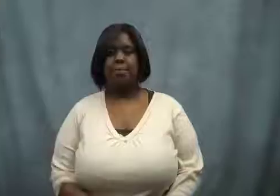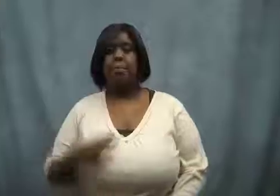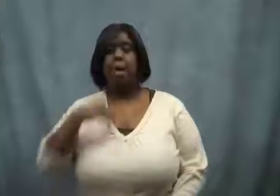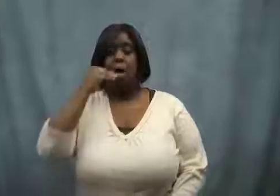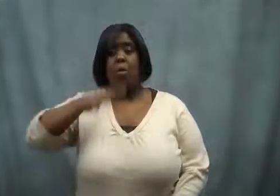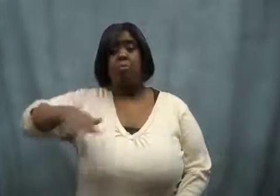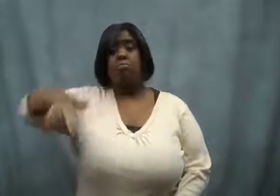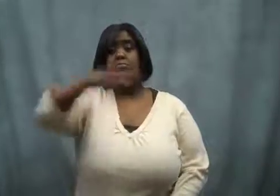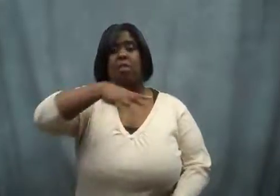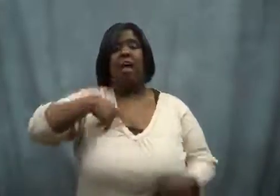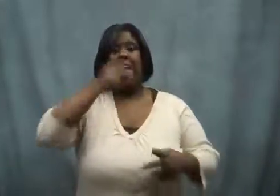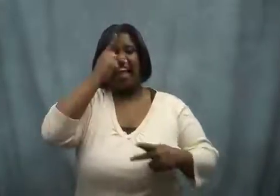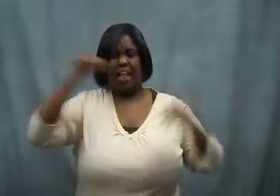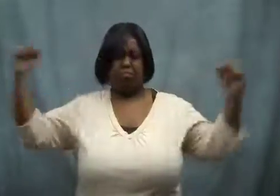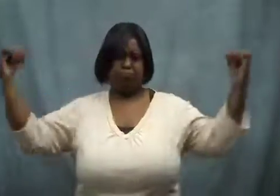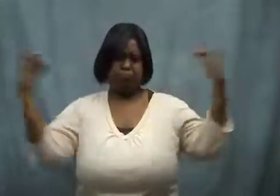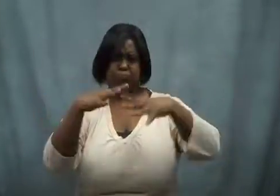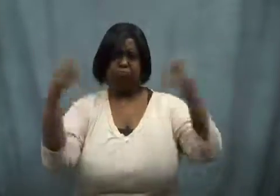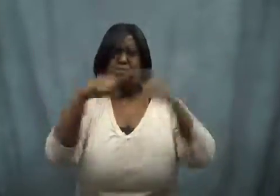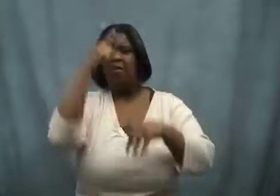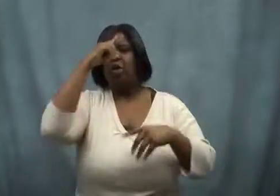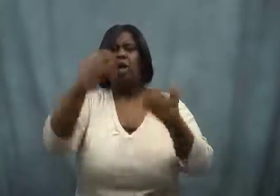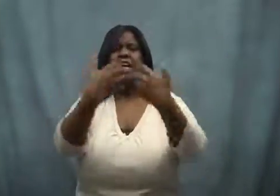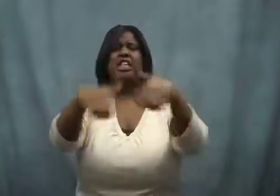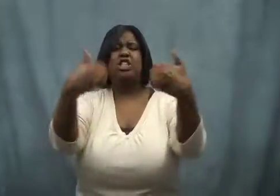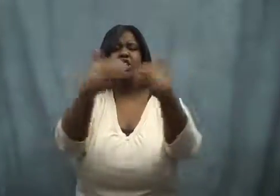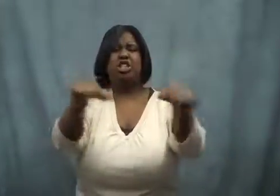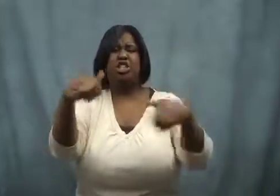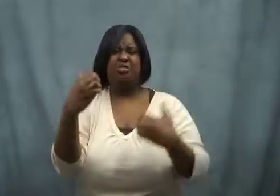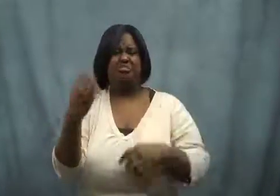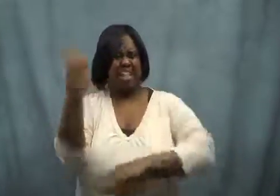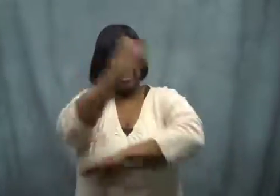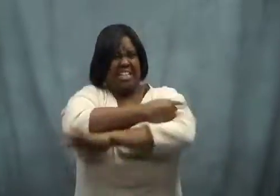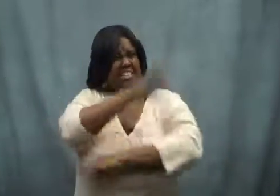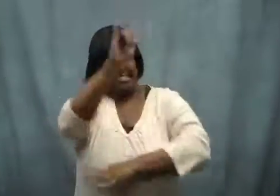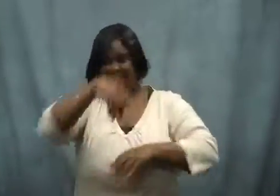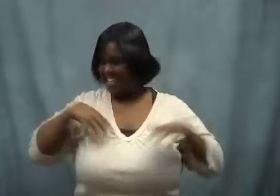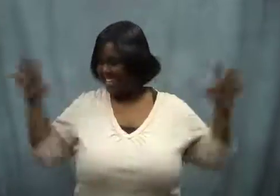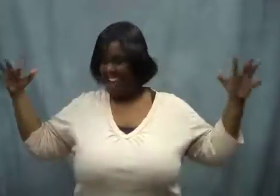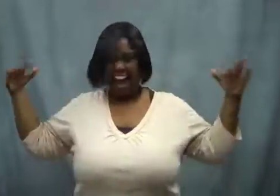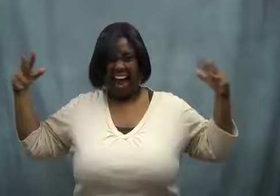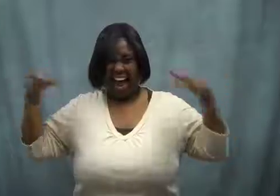A lot of kids came to my home on Easter.